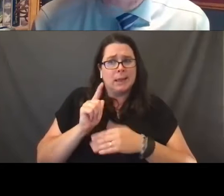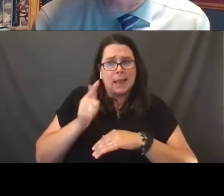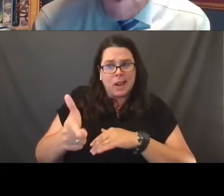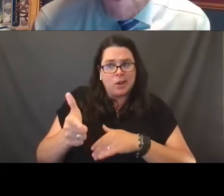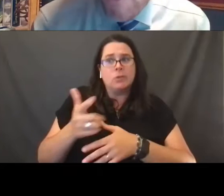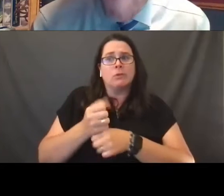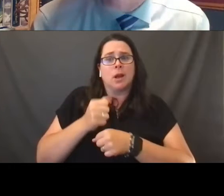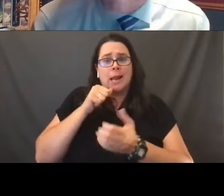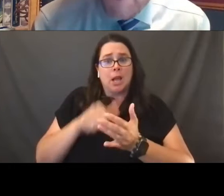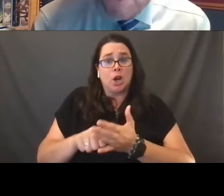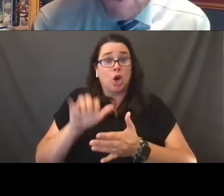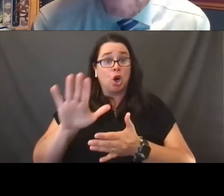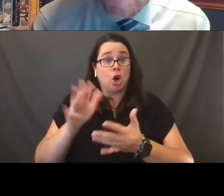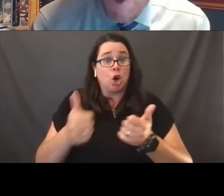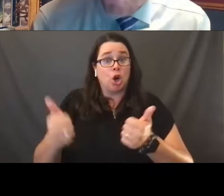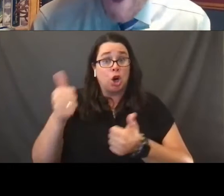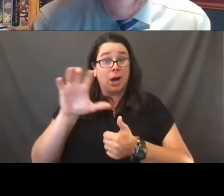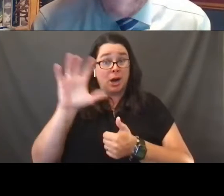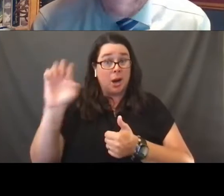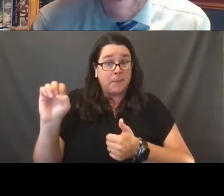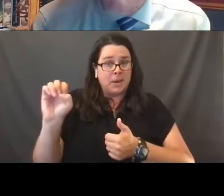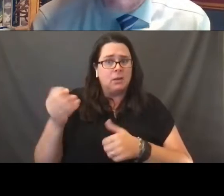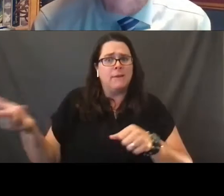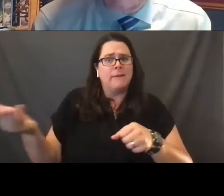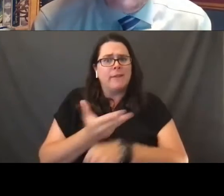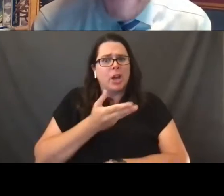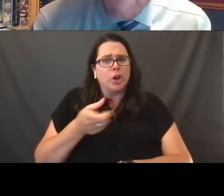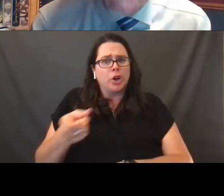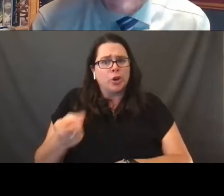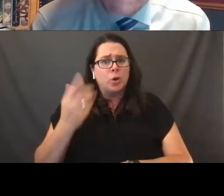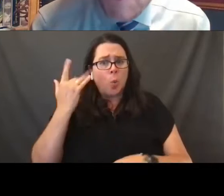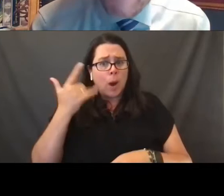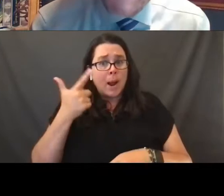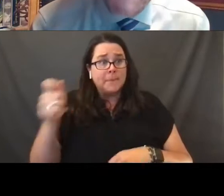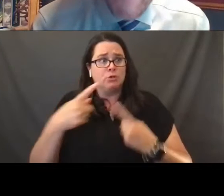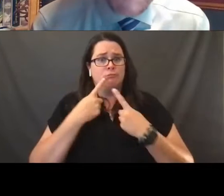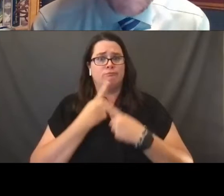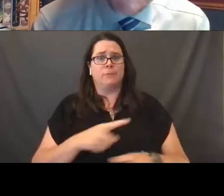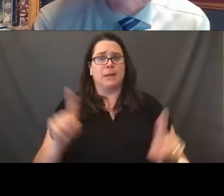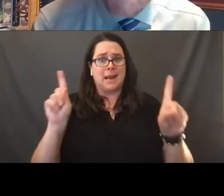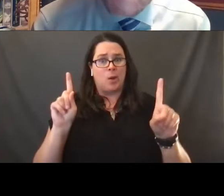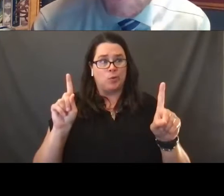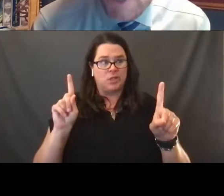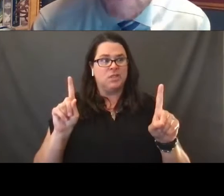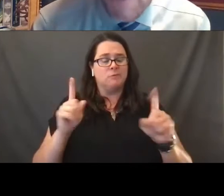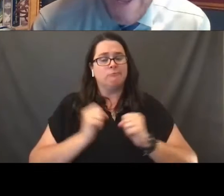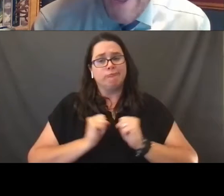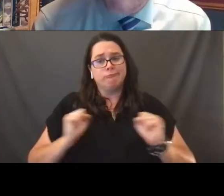her employer fired her. Why? Because she announced exactly that, that she is transgender